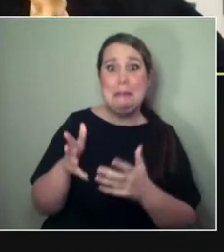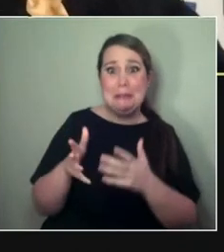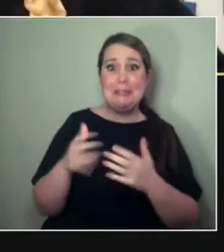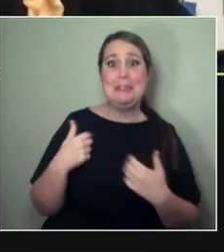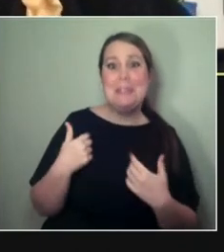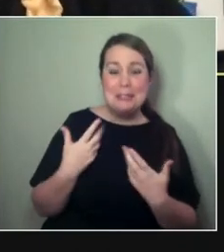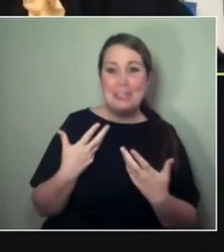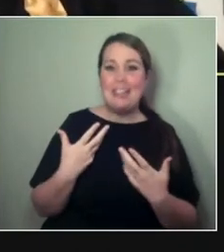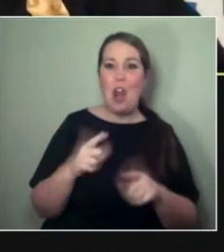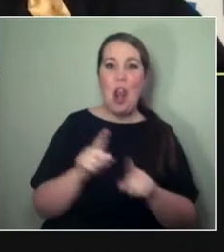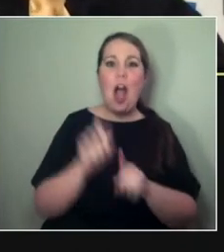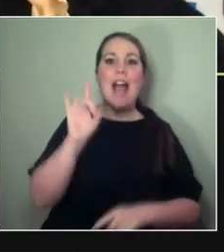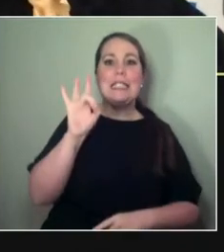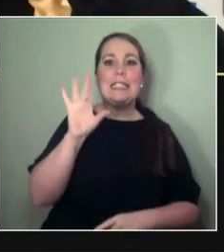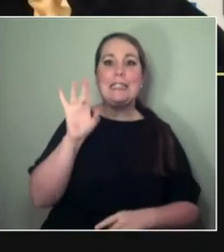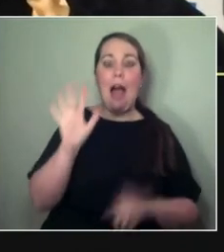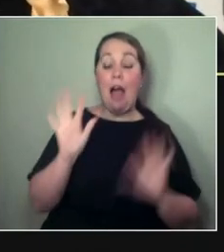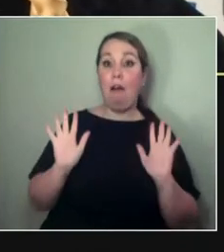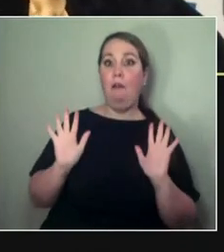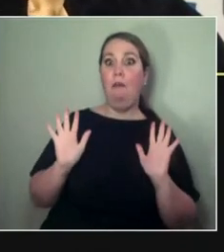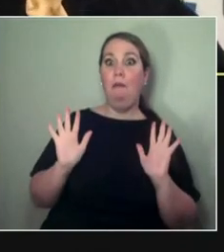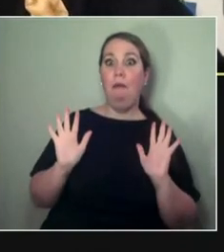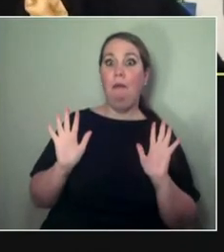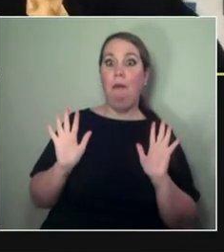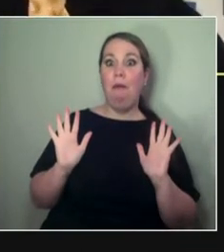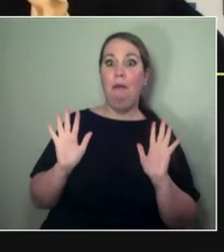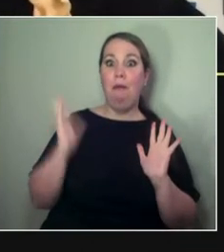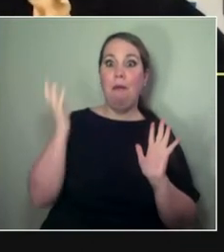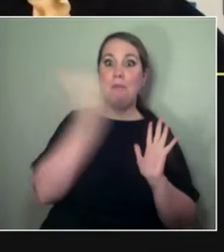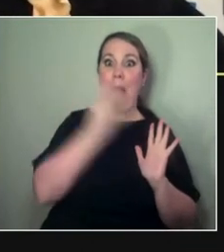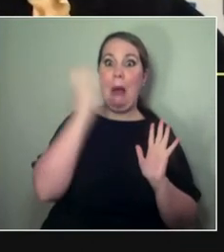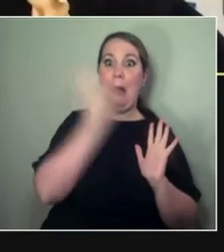Yeah, yeah, yeah. (CHUCKLES) -